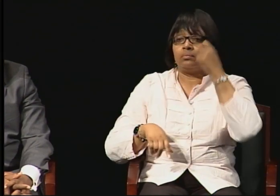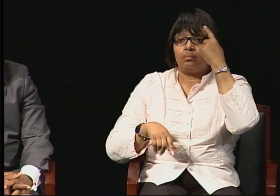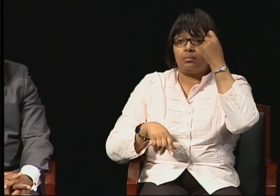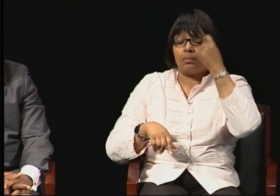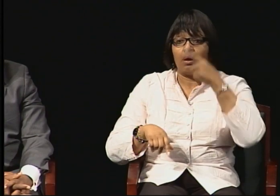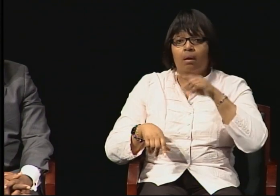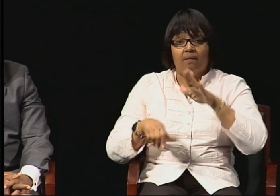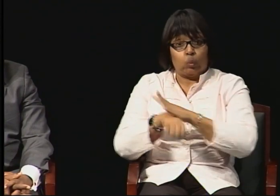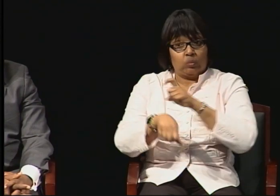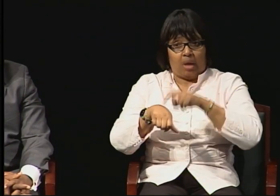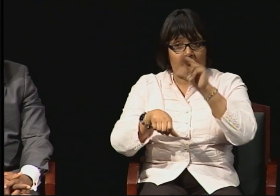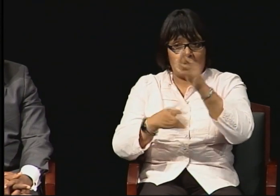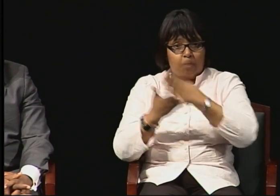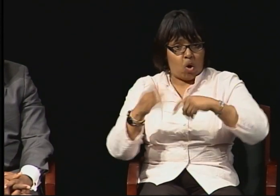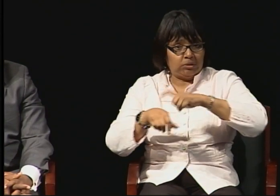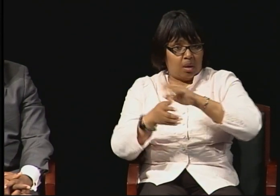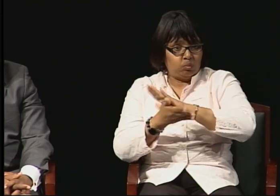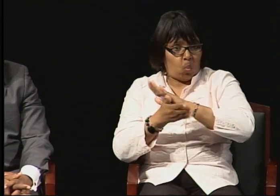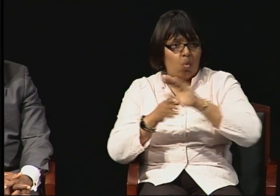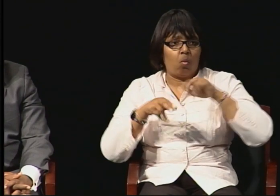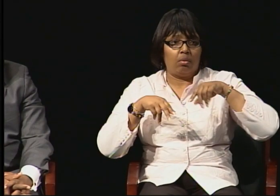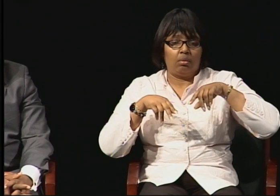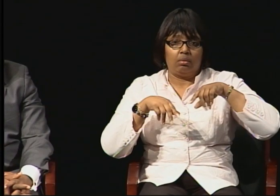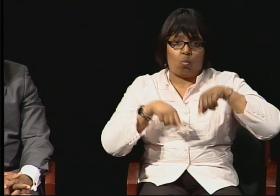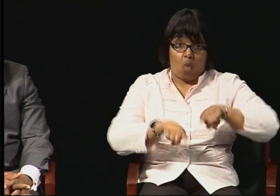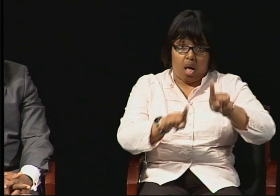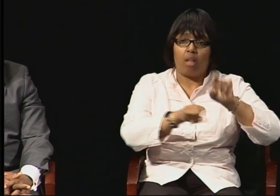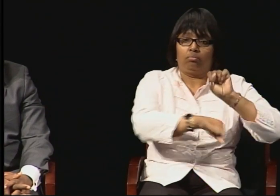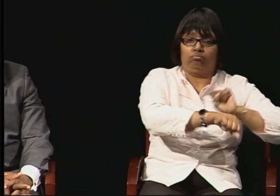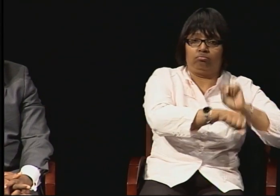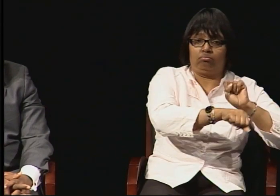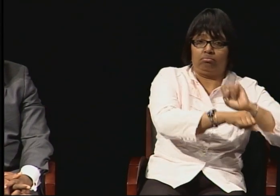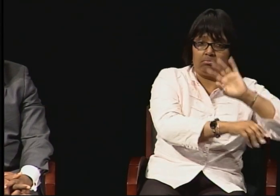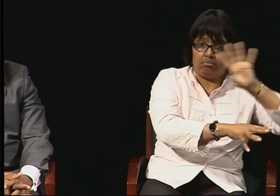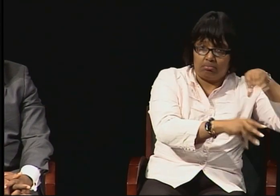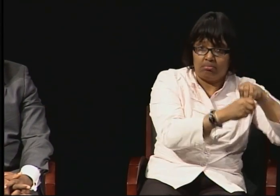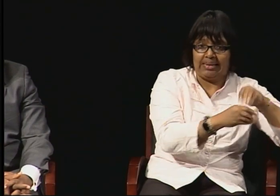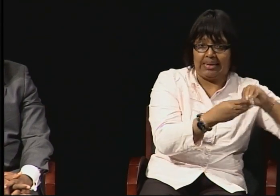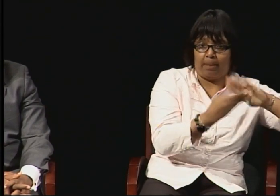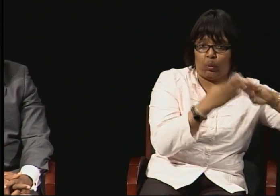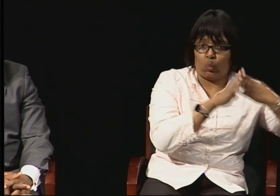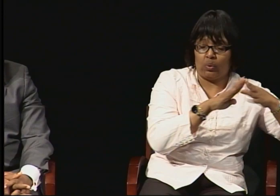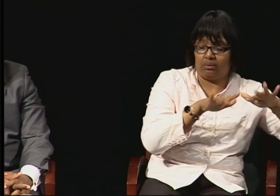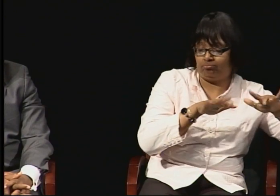Part time while I was working within the community. And I was working to get my master's